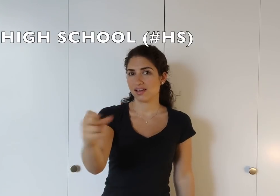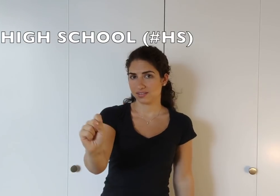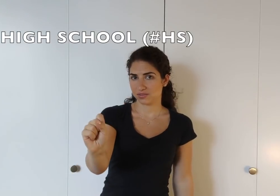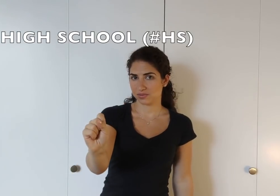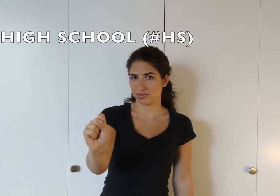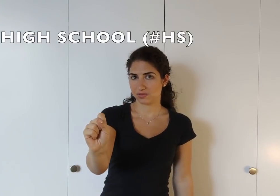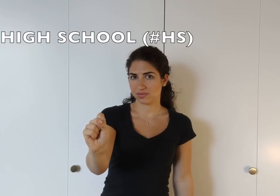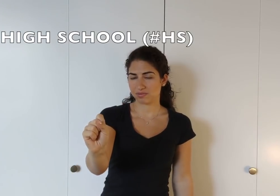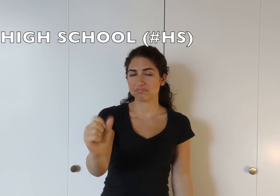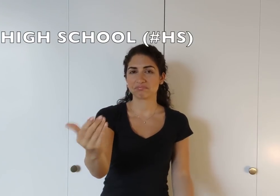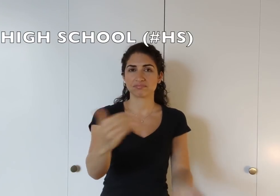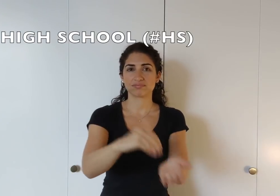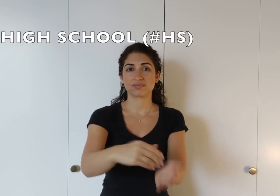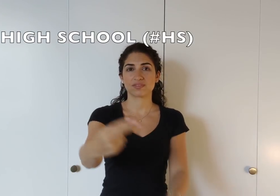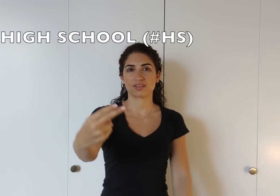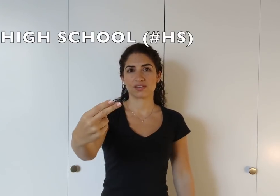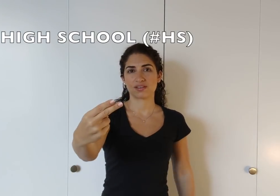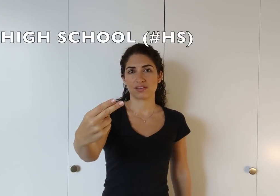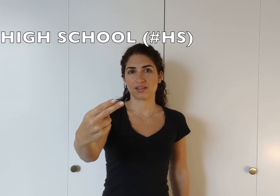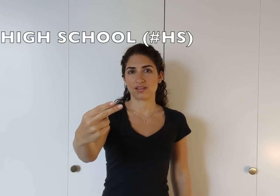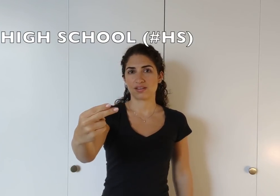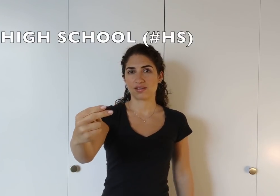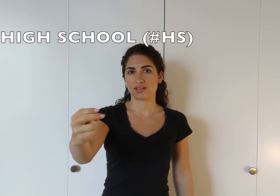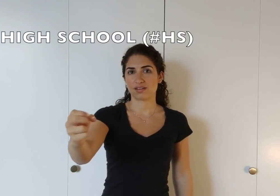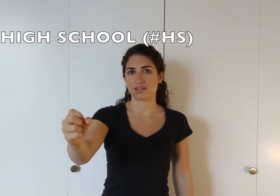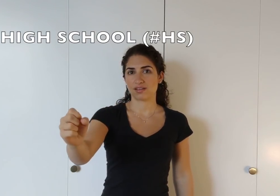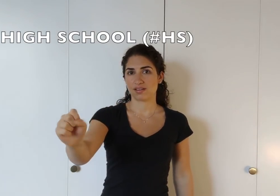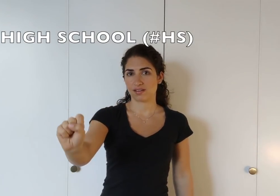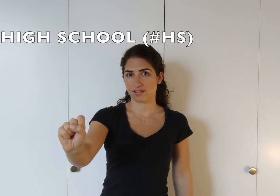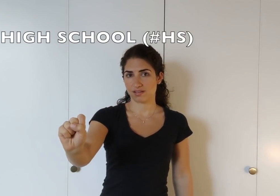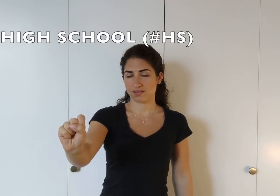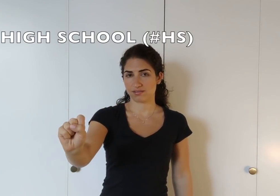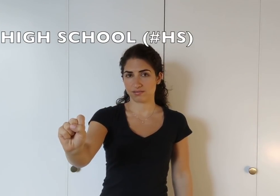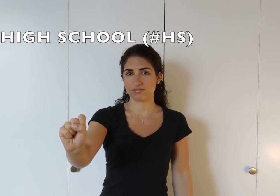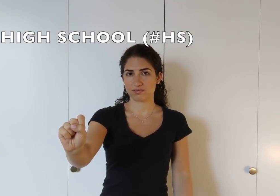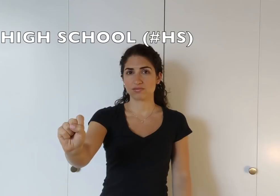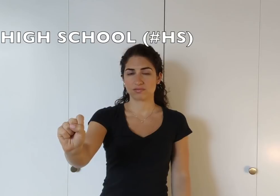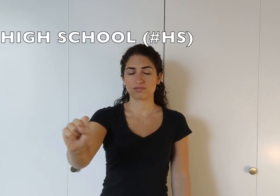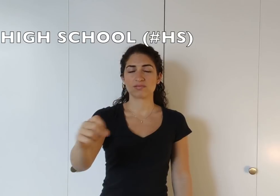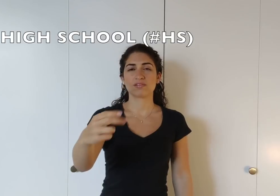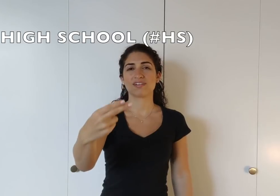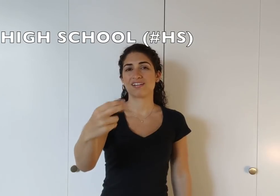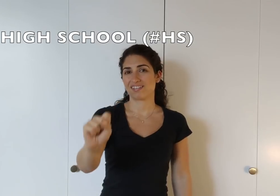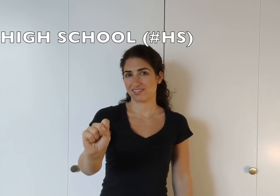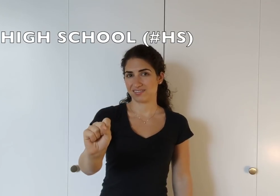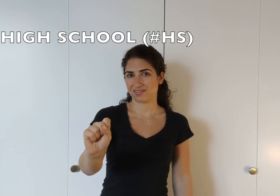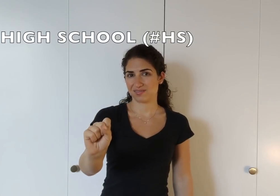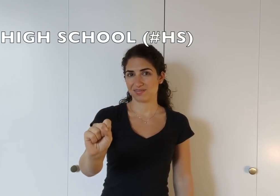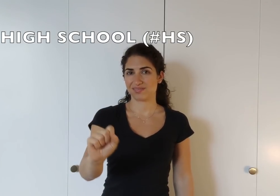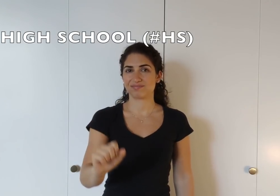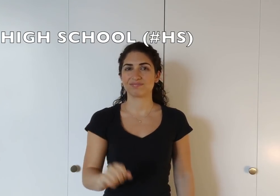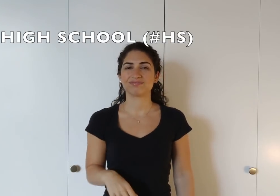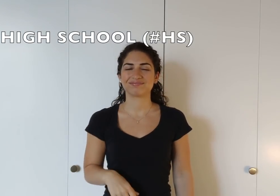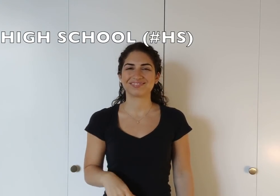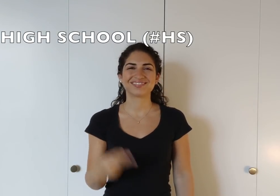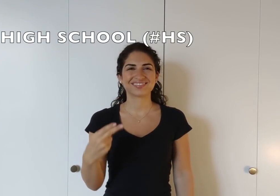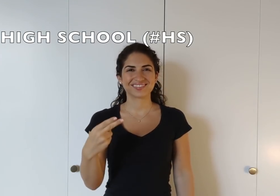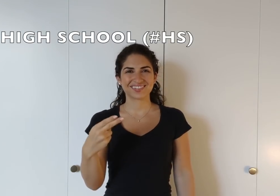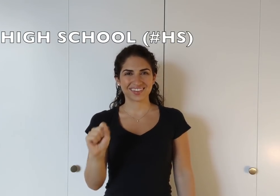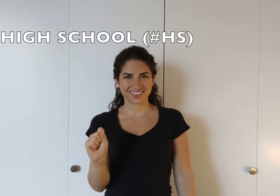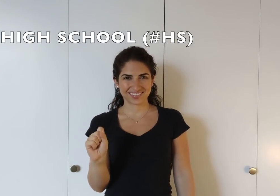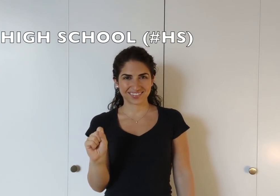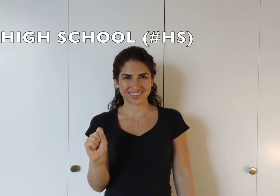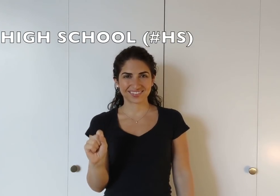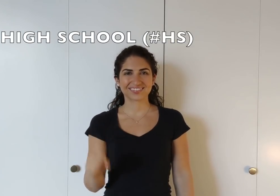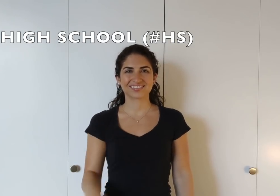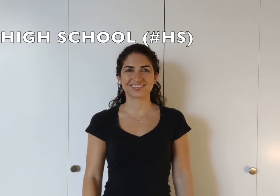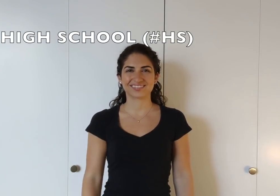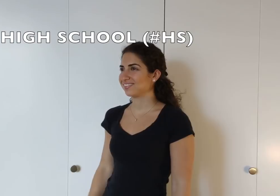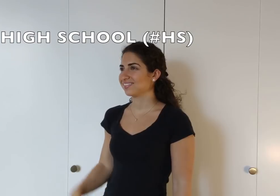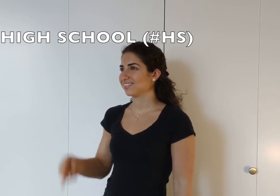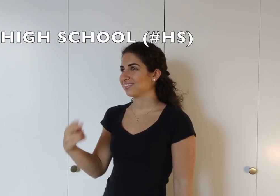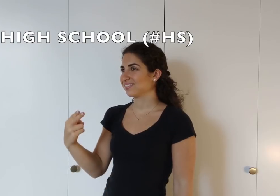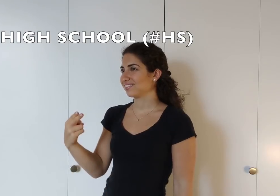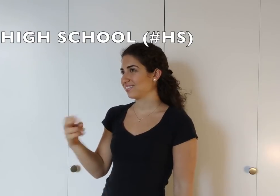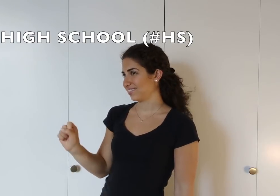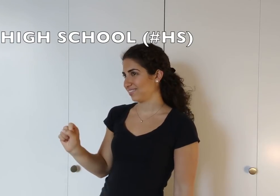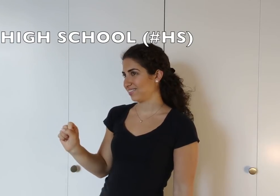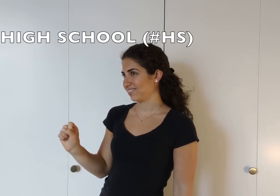HS. It's again: high school. high school. high school.